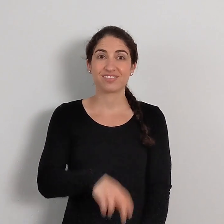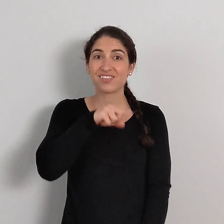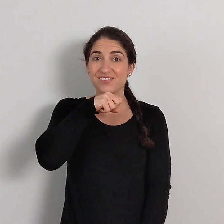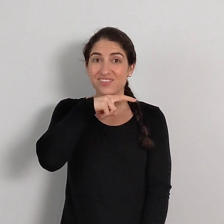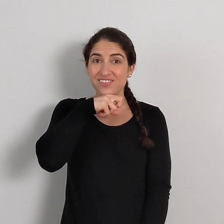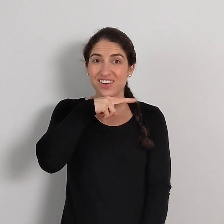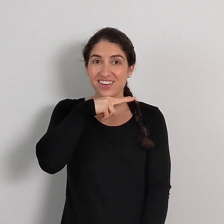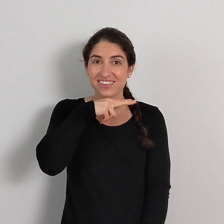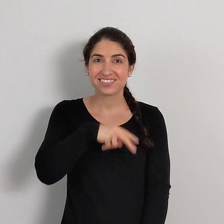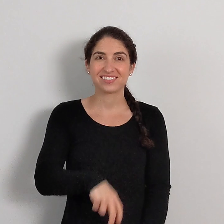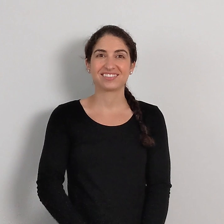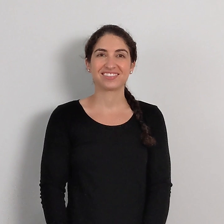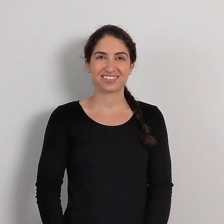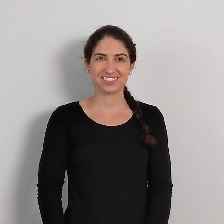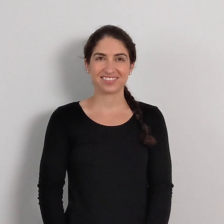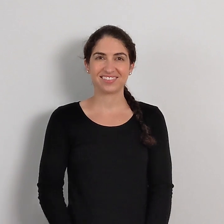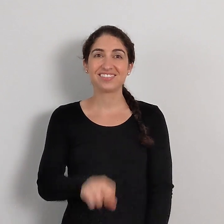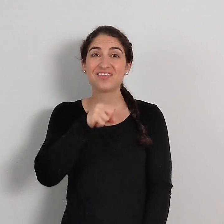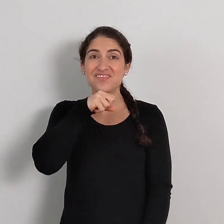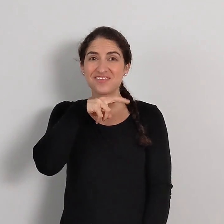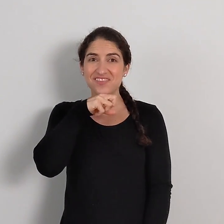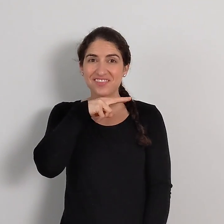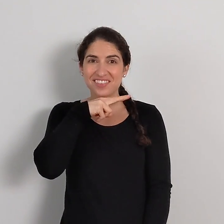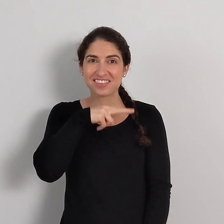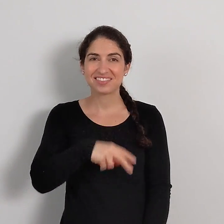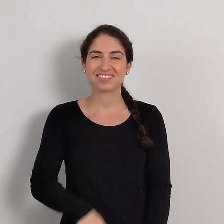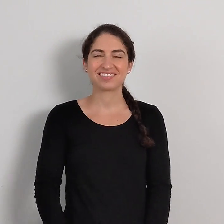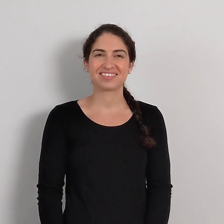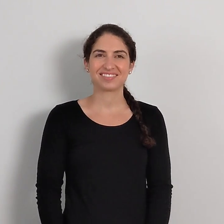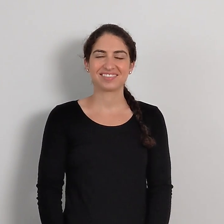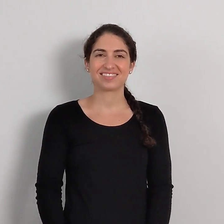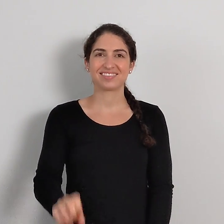FROG